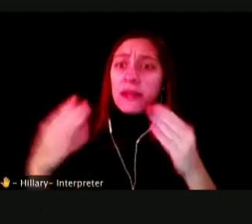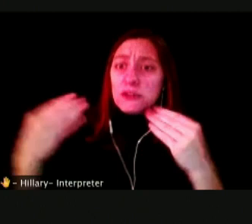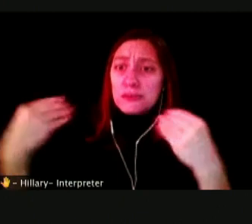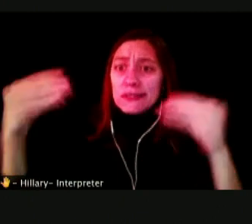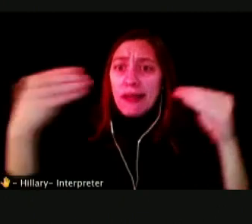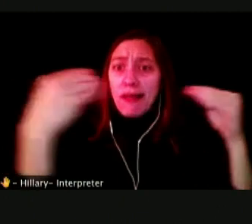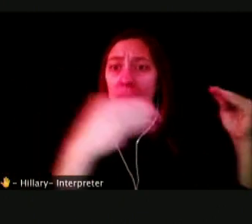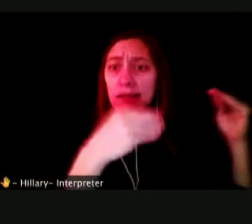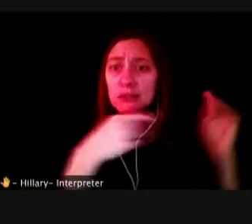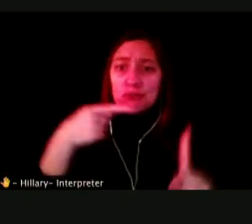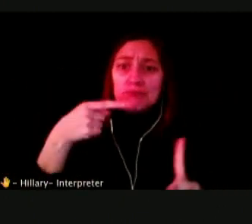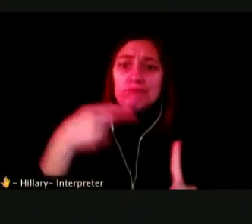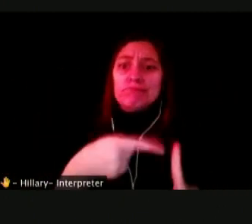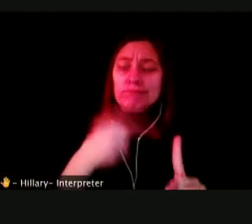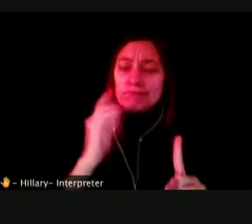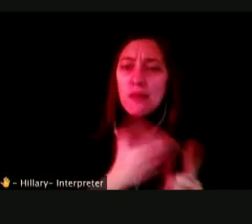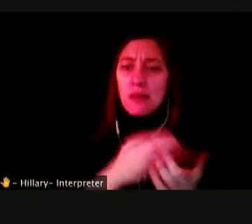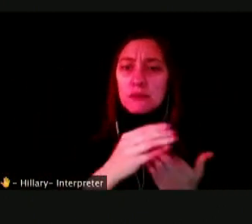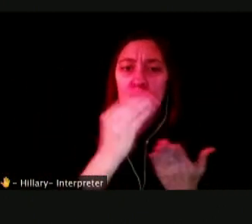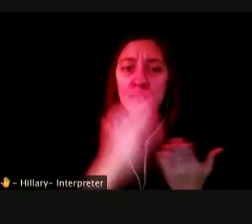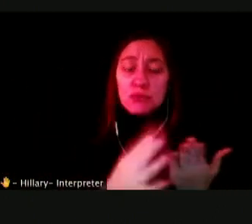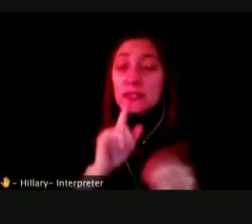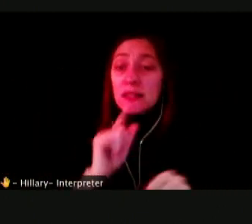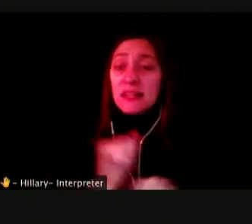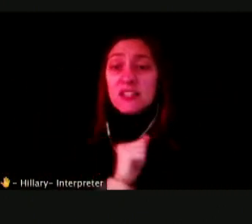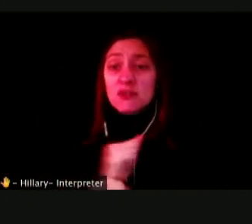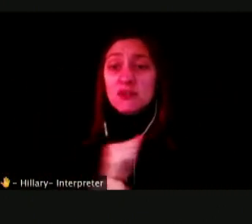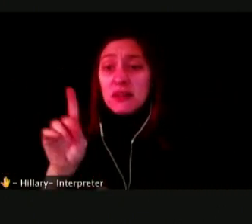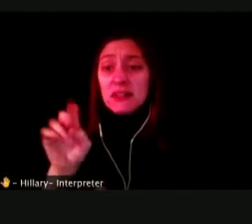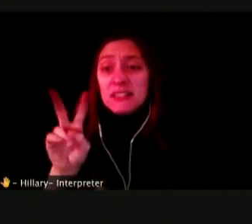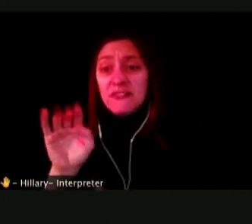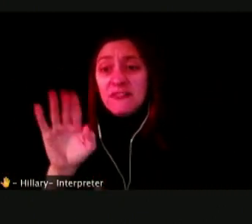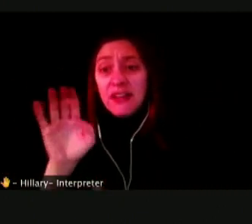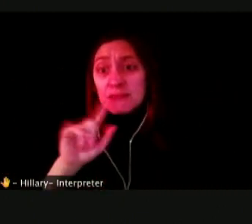AND THESE DEVICES HAVE BEEN EXTREMELY PROFITABLE FOR THE COMPANIES.